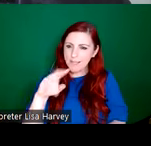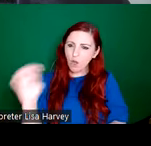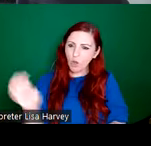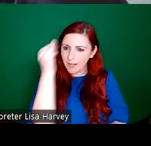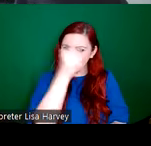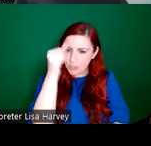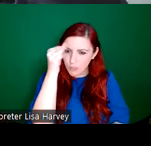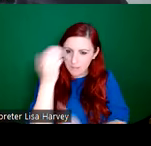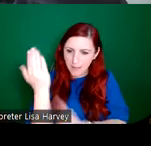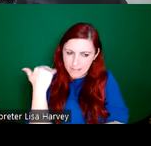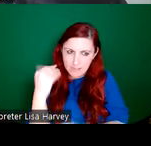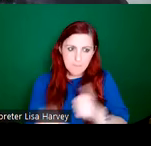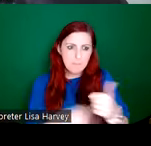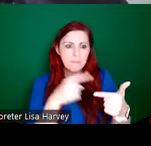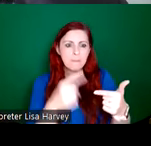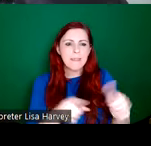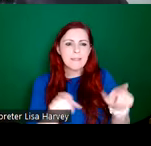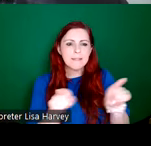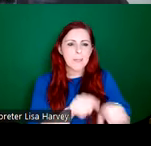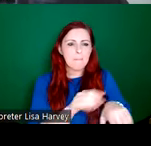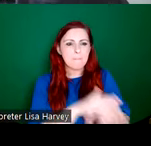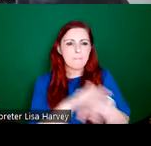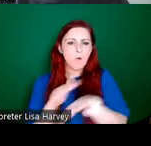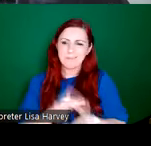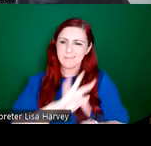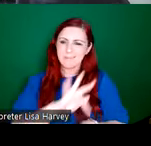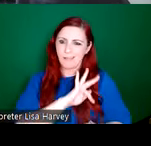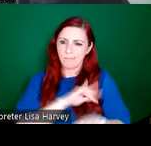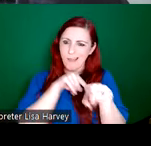was also a move towards asserting national self reliance, so that Ireland could